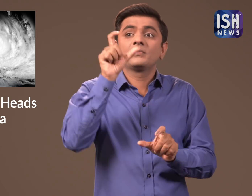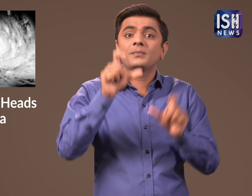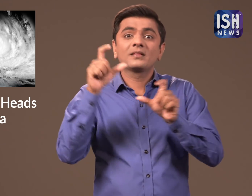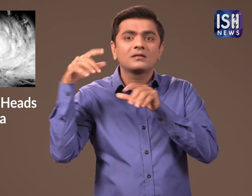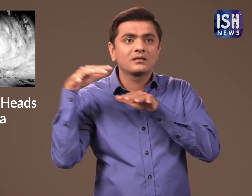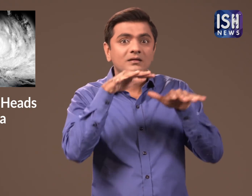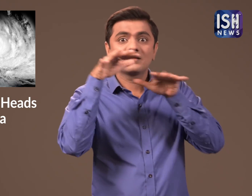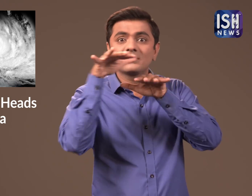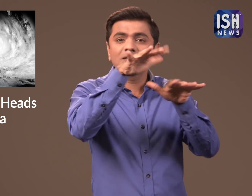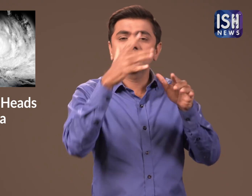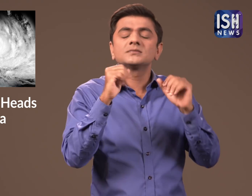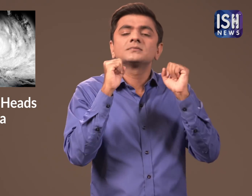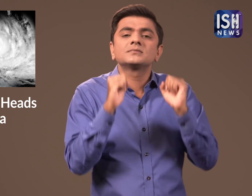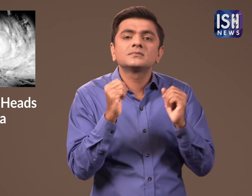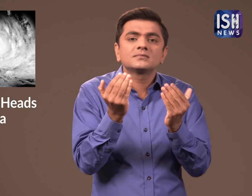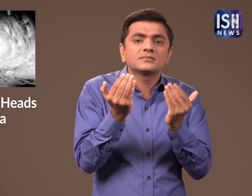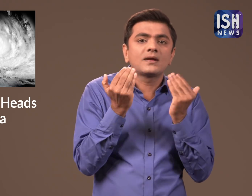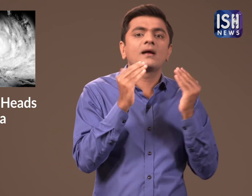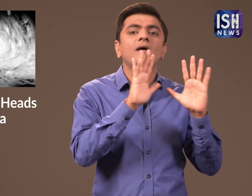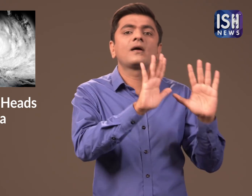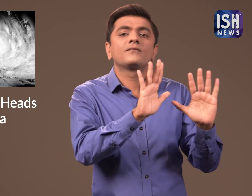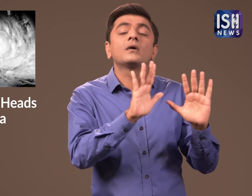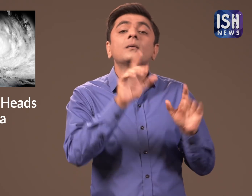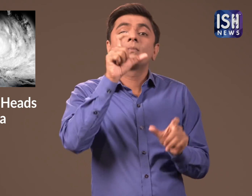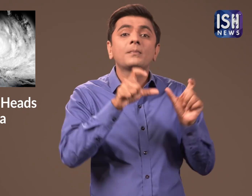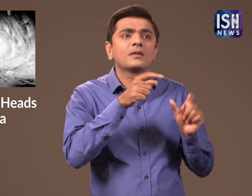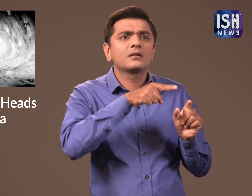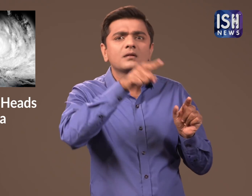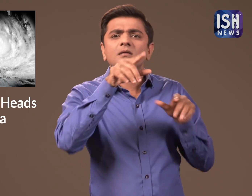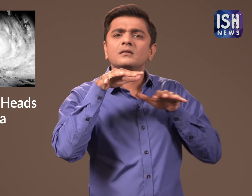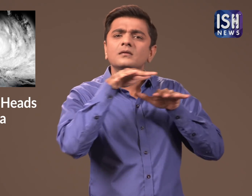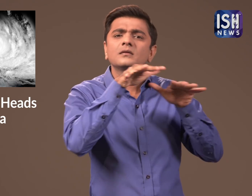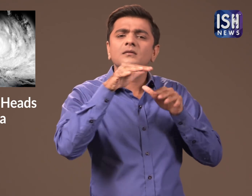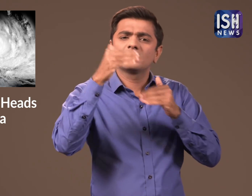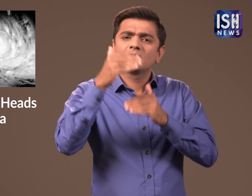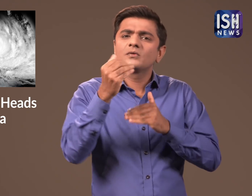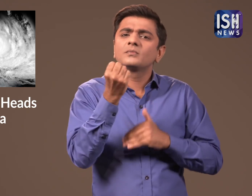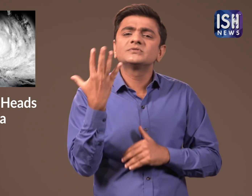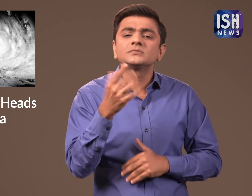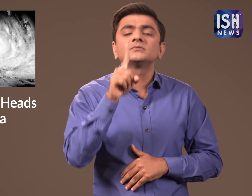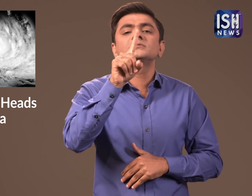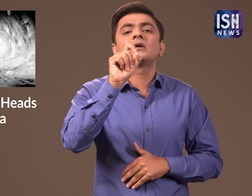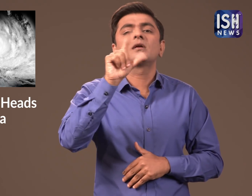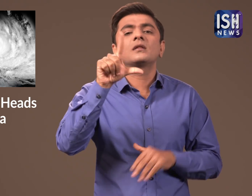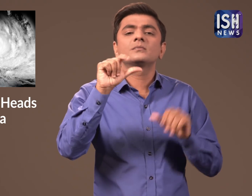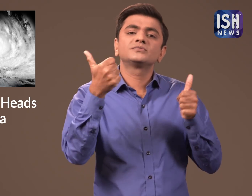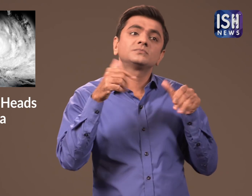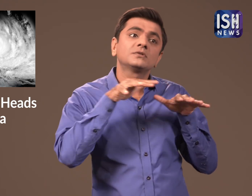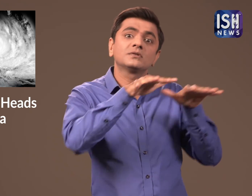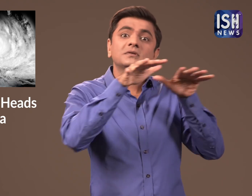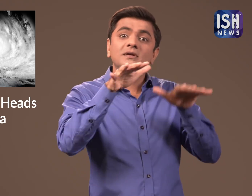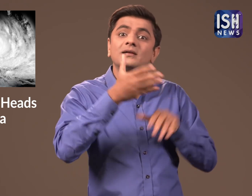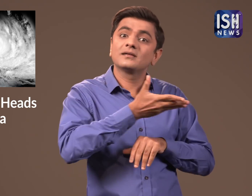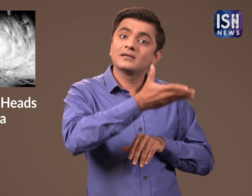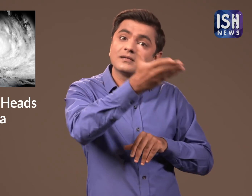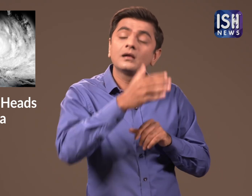It will help protect almost 10 lakh people.